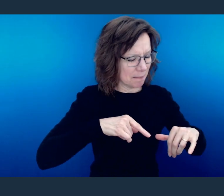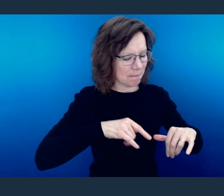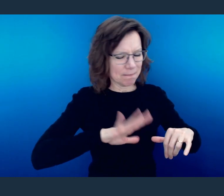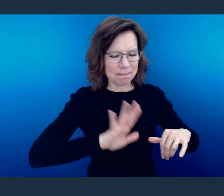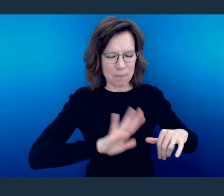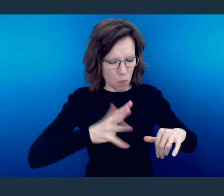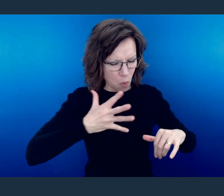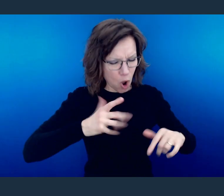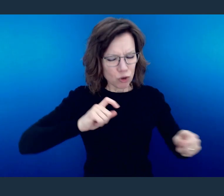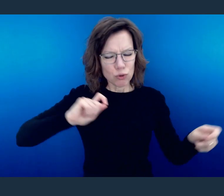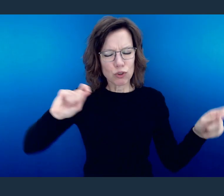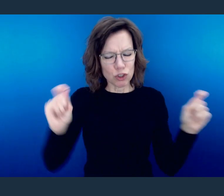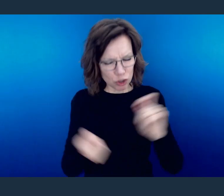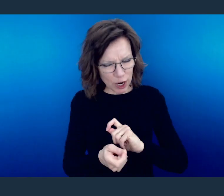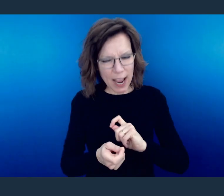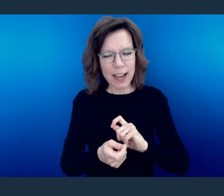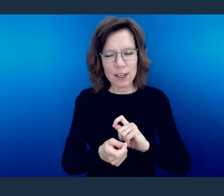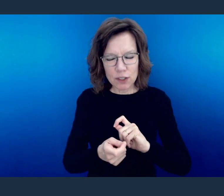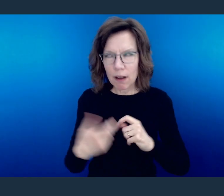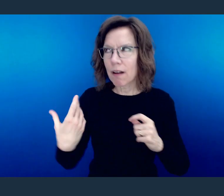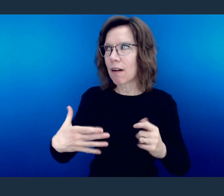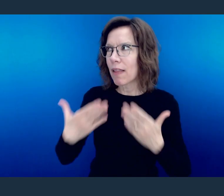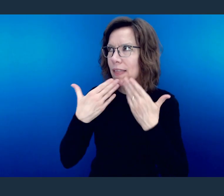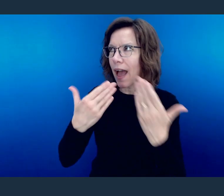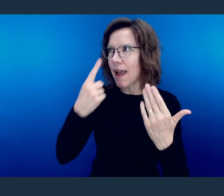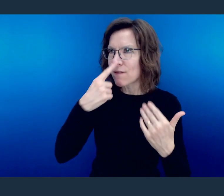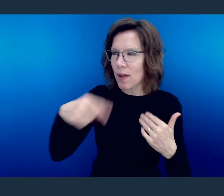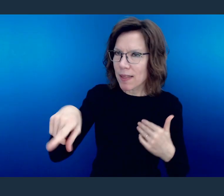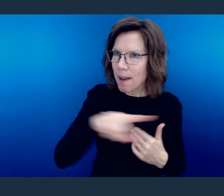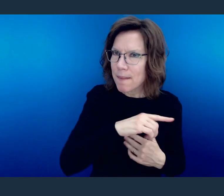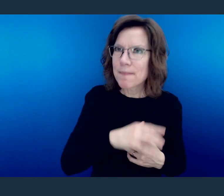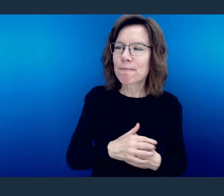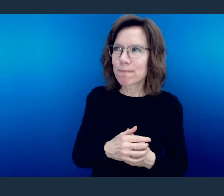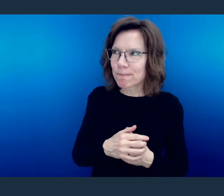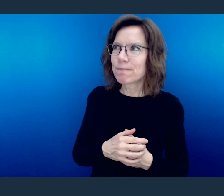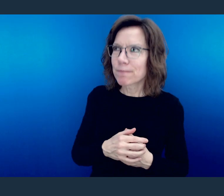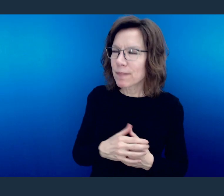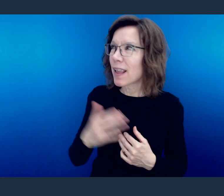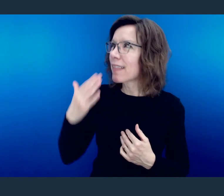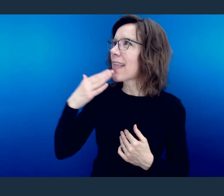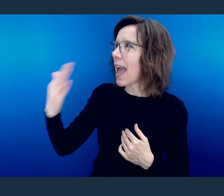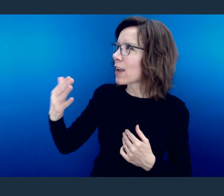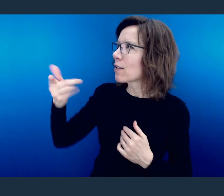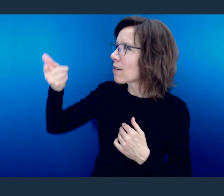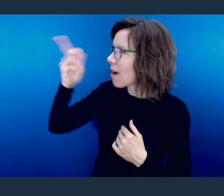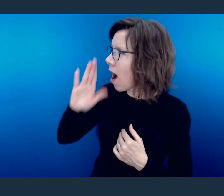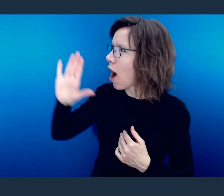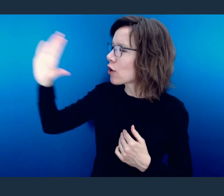that didn't align with Your word. Lord, I thank You that Your word cuts both ways.